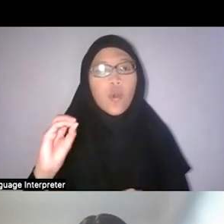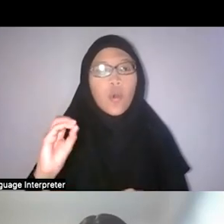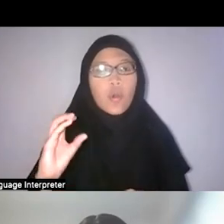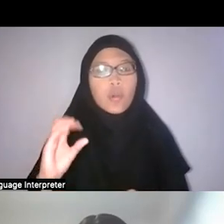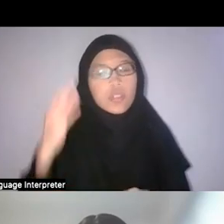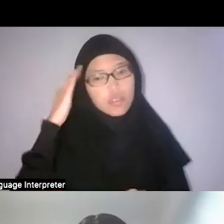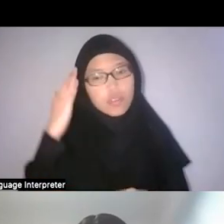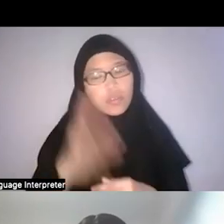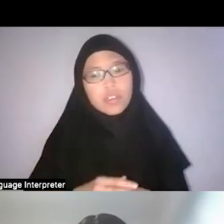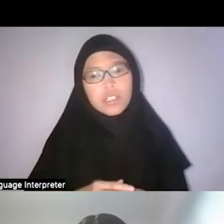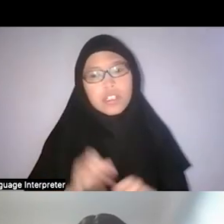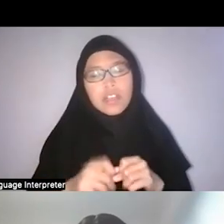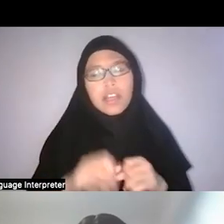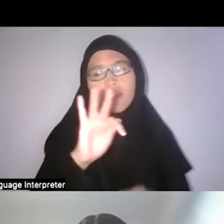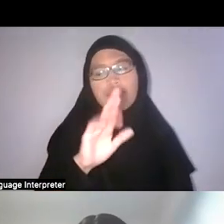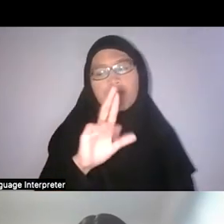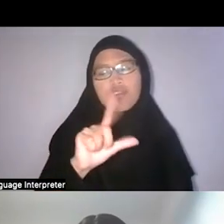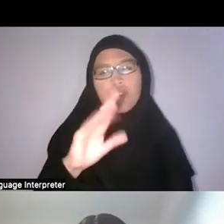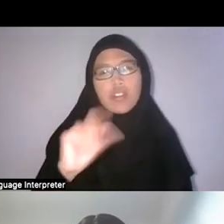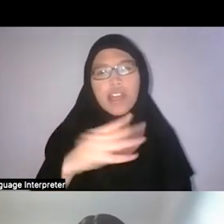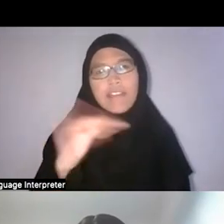So, that distinction I think between the natural and spiritual